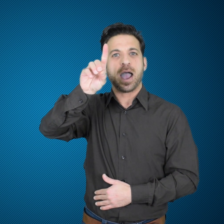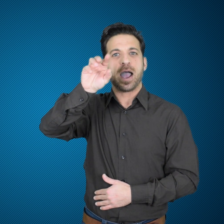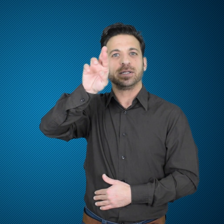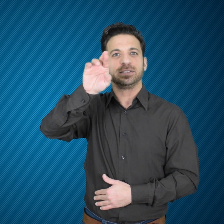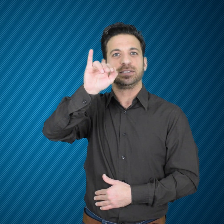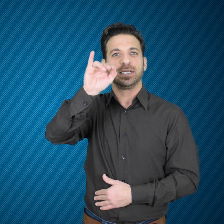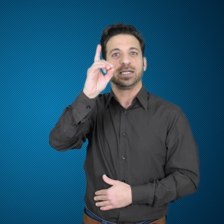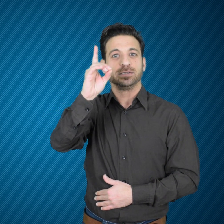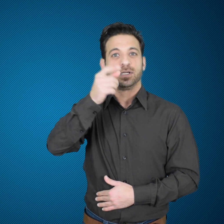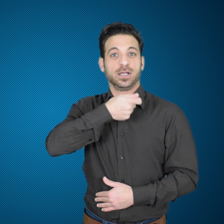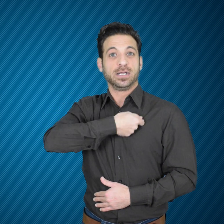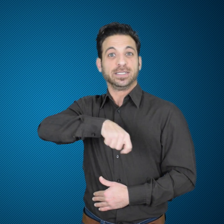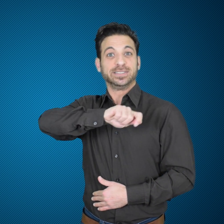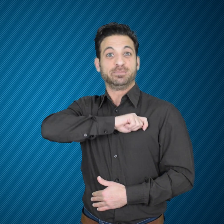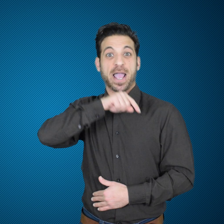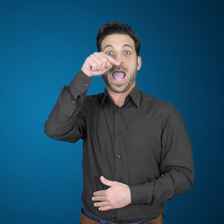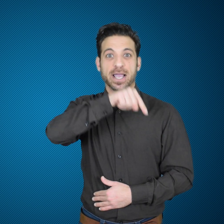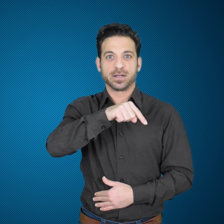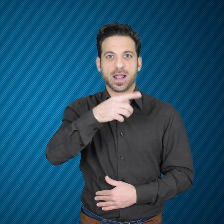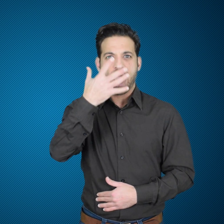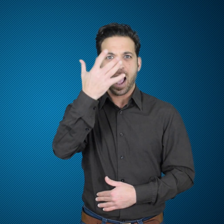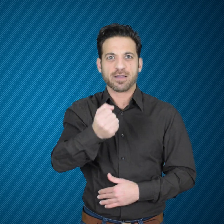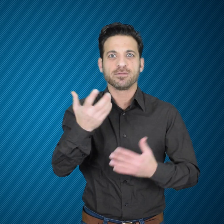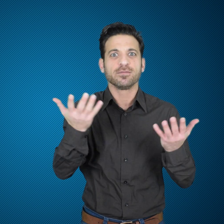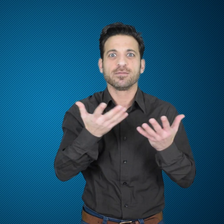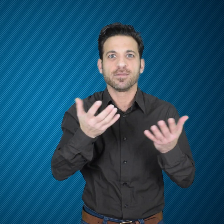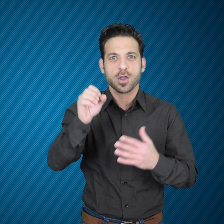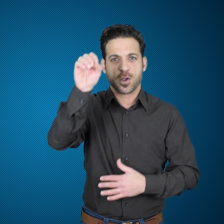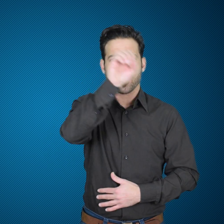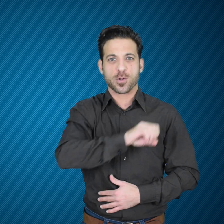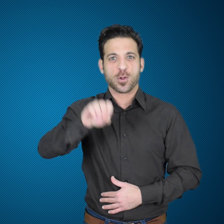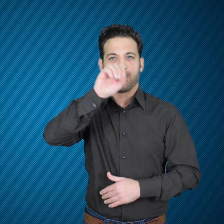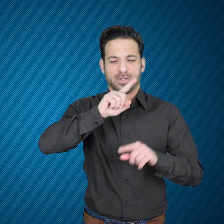Many different teams throughout Europe came